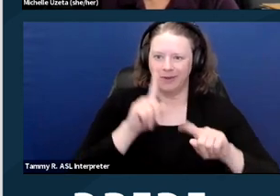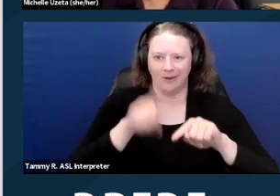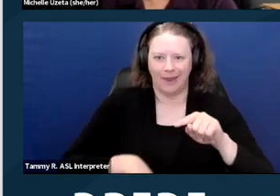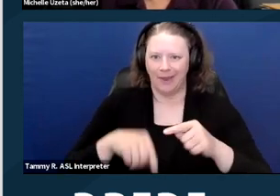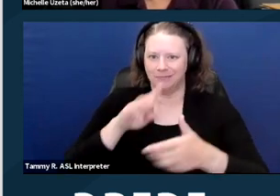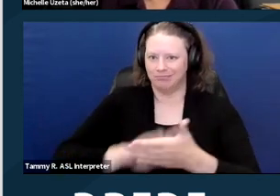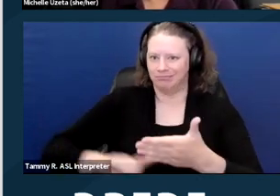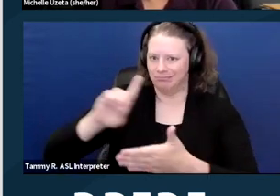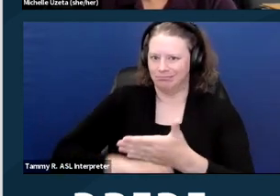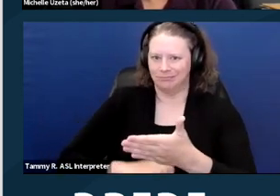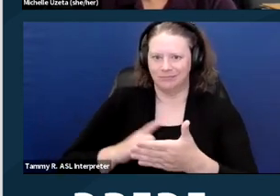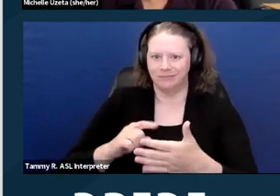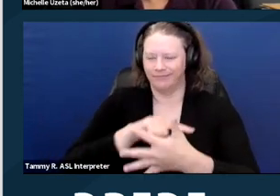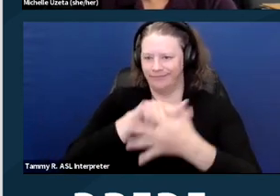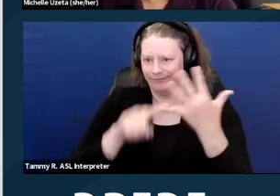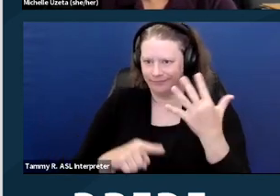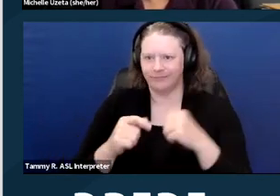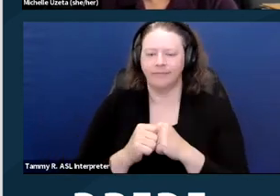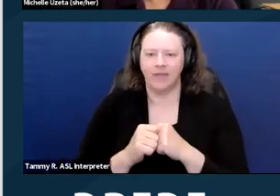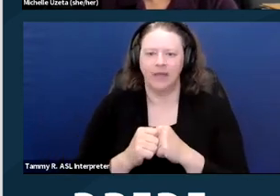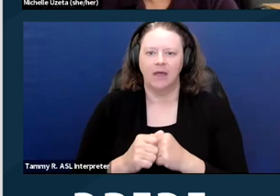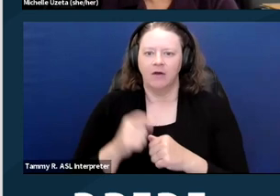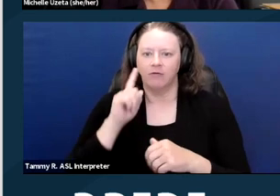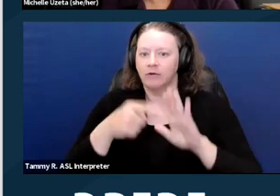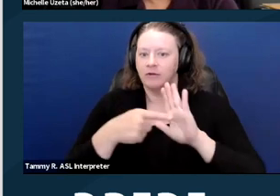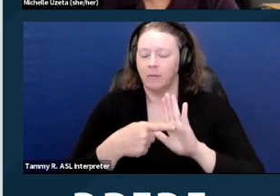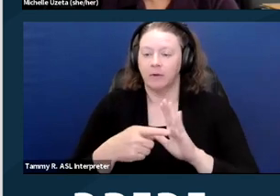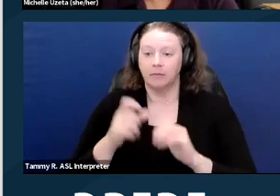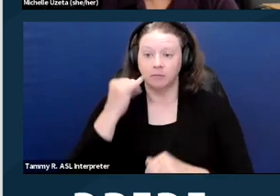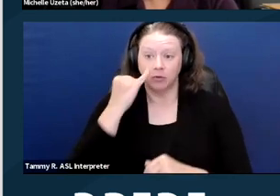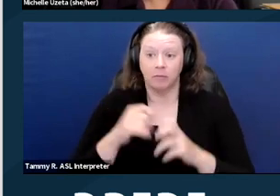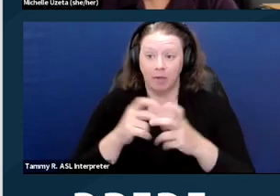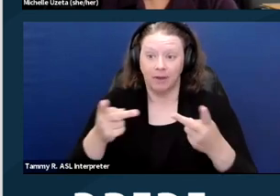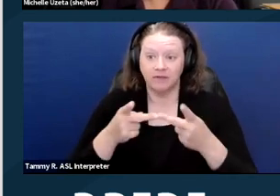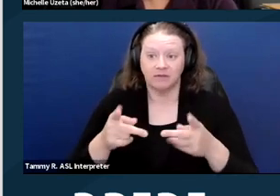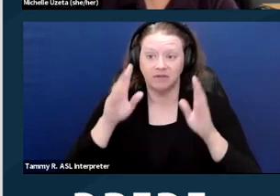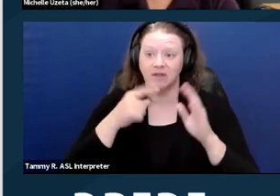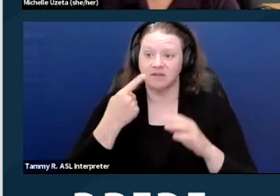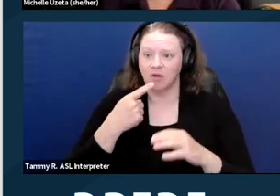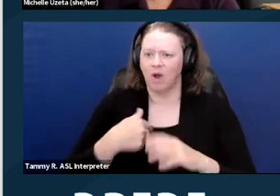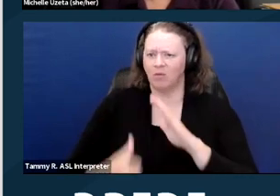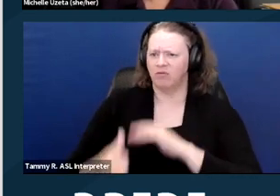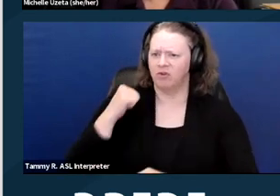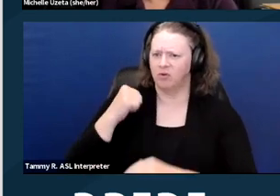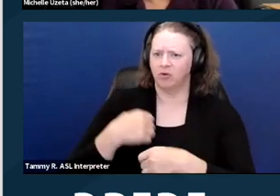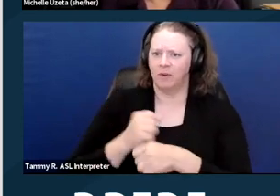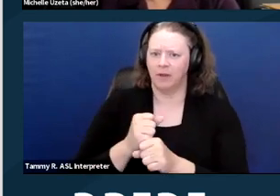The first is the refusal to make a reasonable accommodation in rules, policies, practices or services